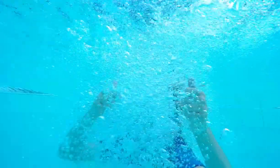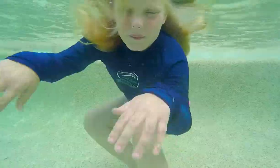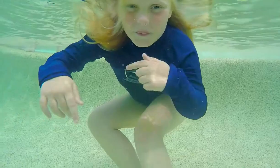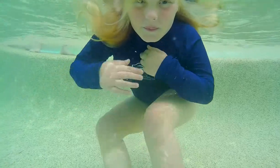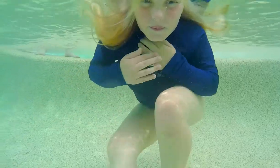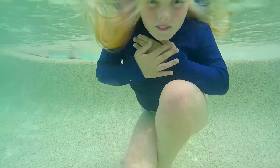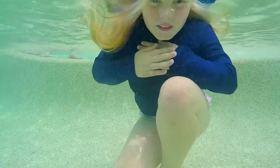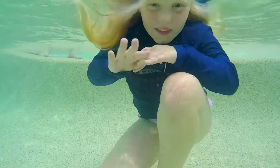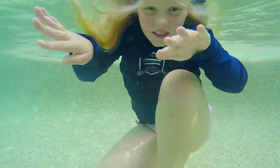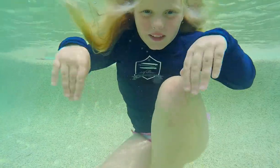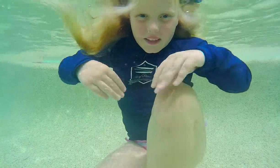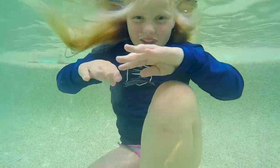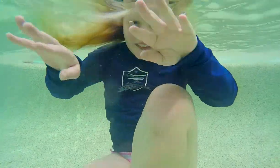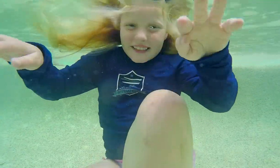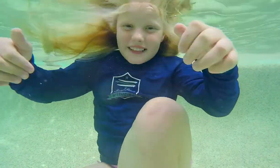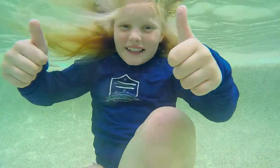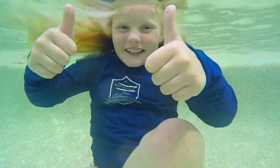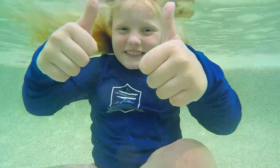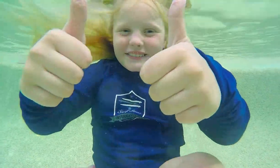I love swimming, it's great.